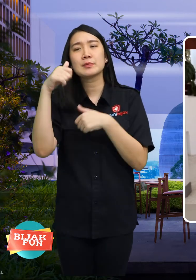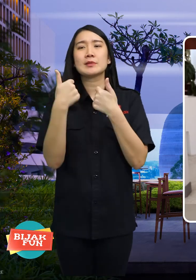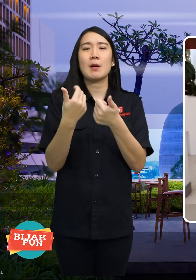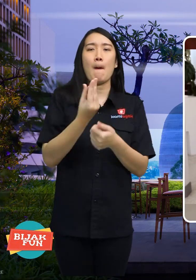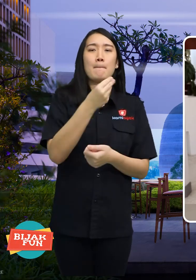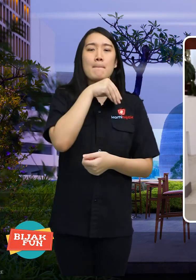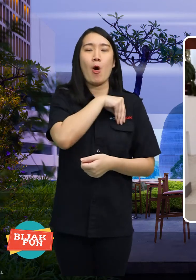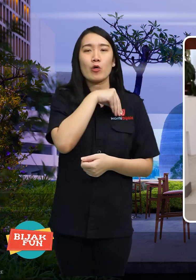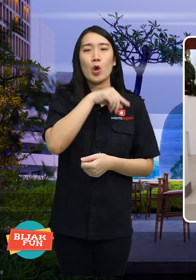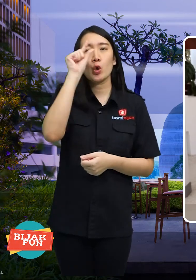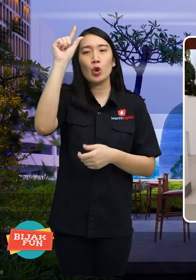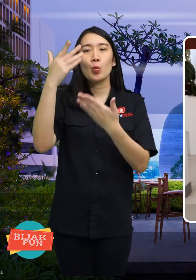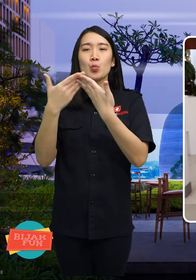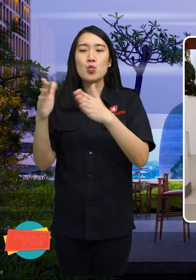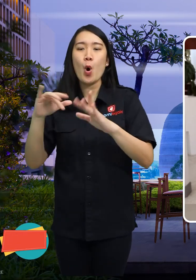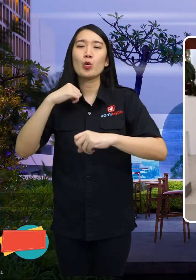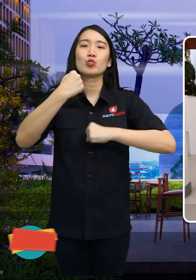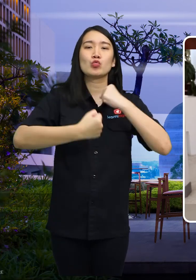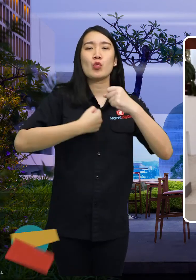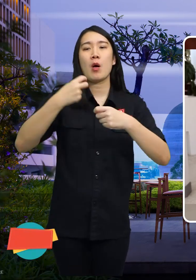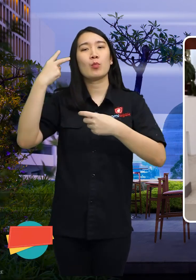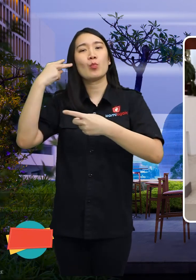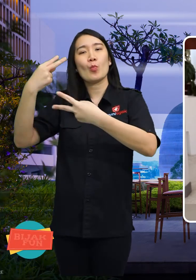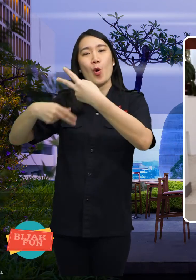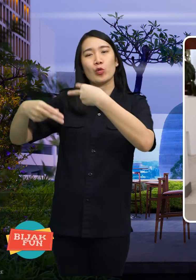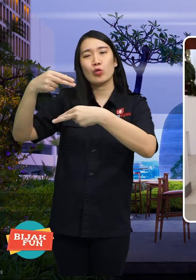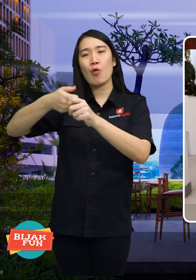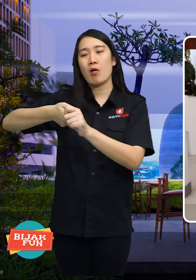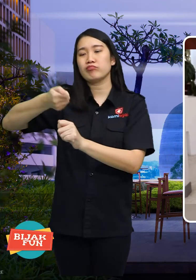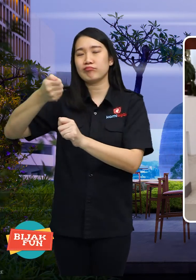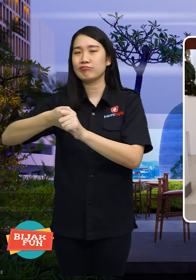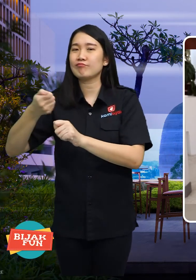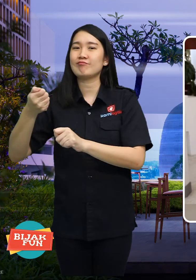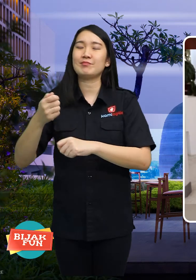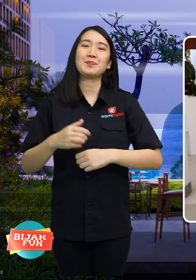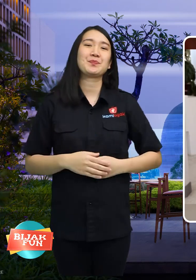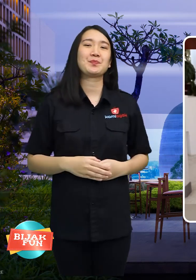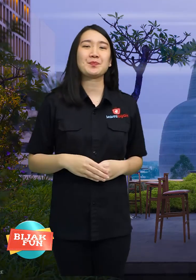and get knowledge that can be used as capital to open a hairdressing business.